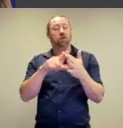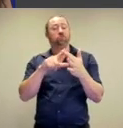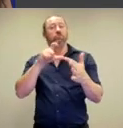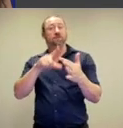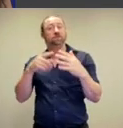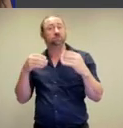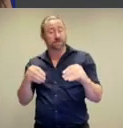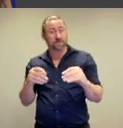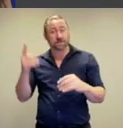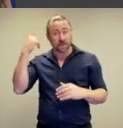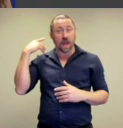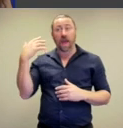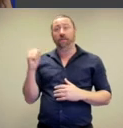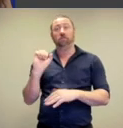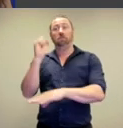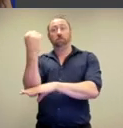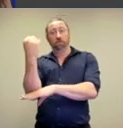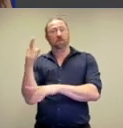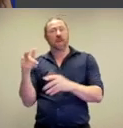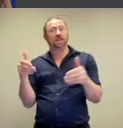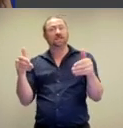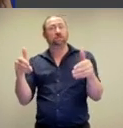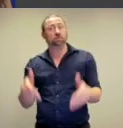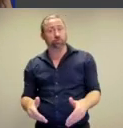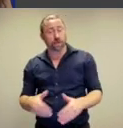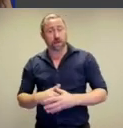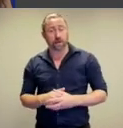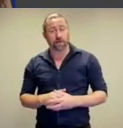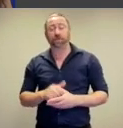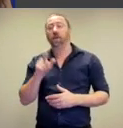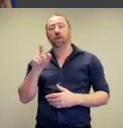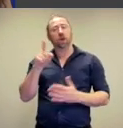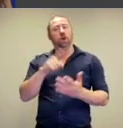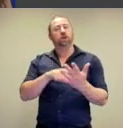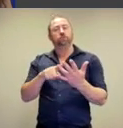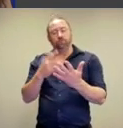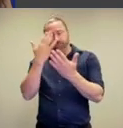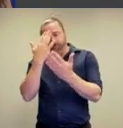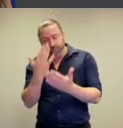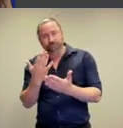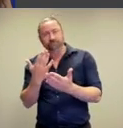Greece, nude statues first appeared in